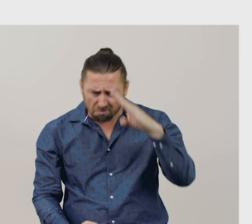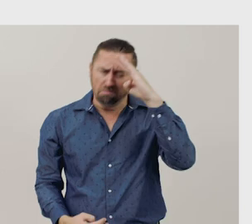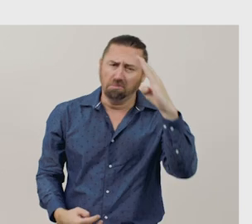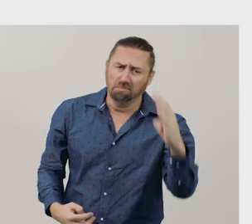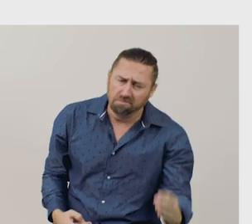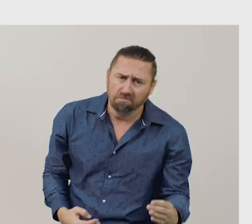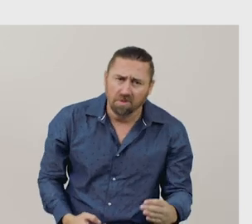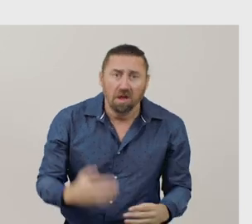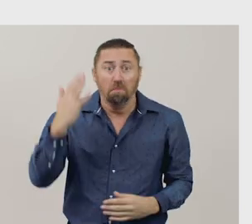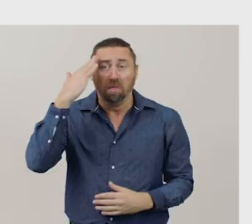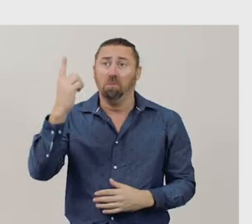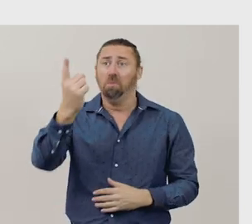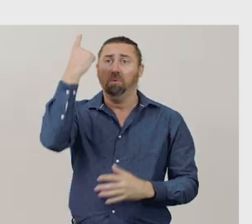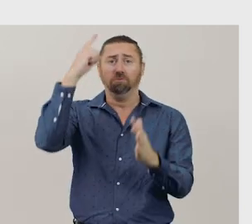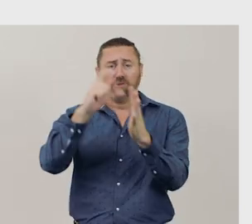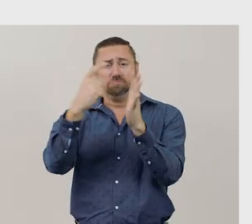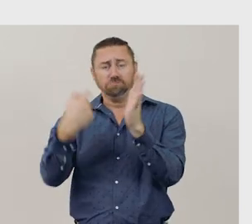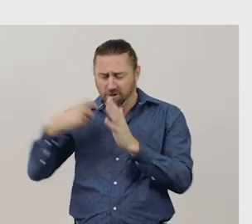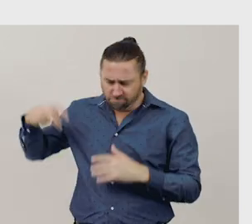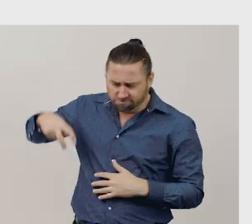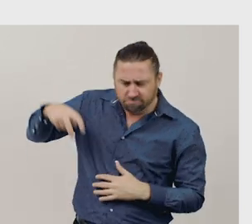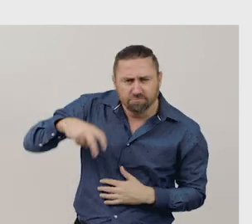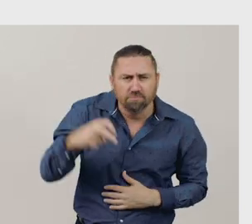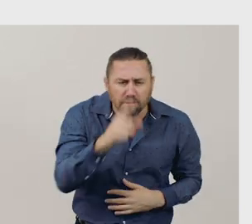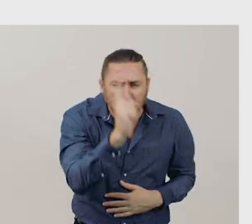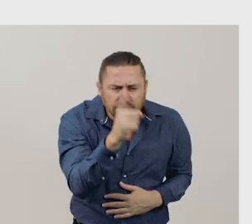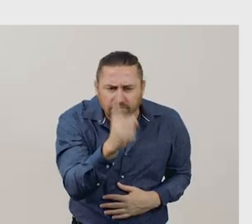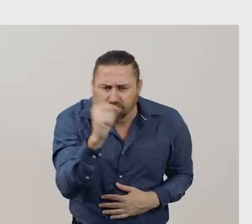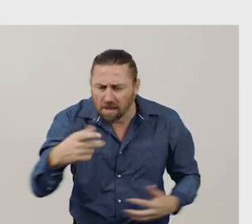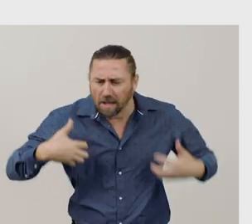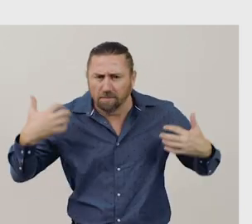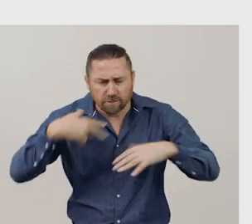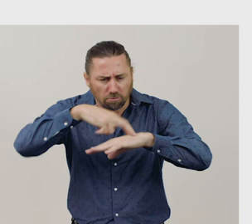Mama called the doctor and the doctor said, “No more monkeys jumping on the bed”.